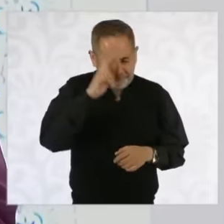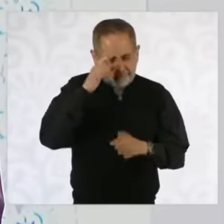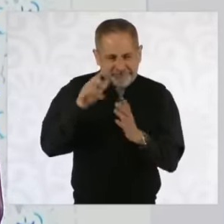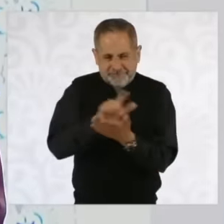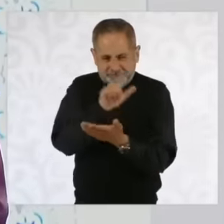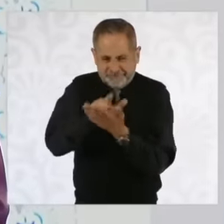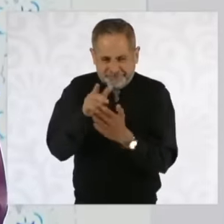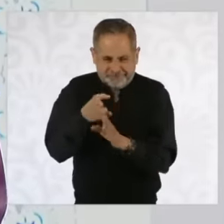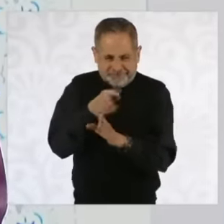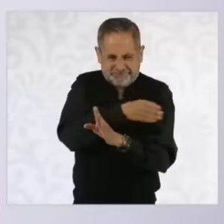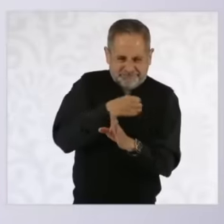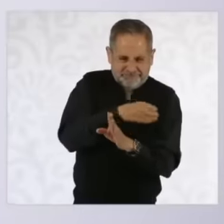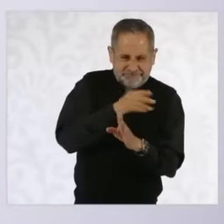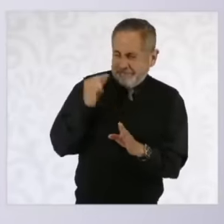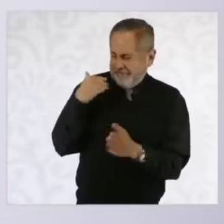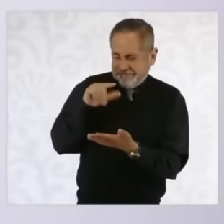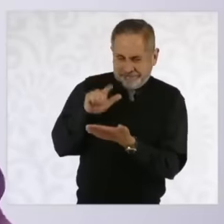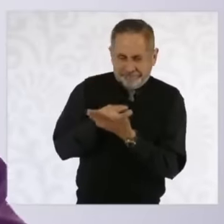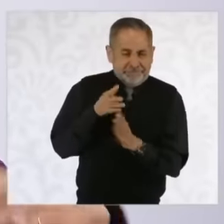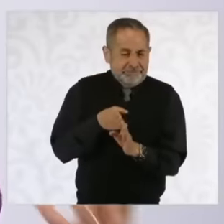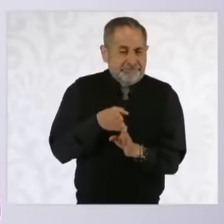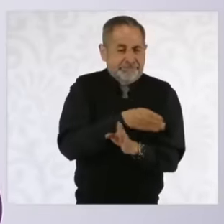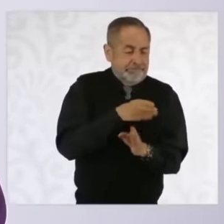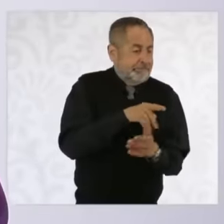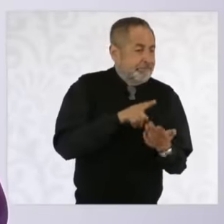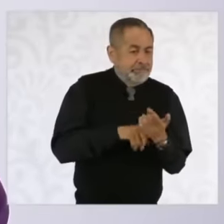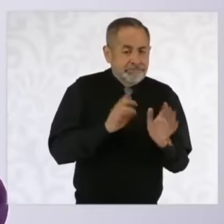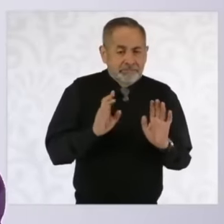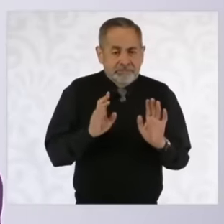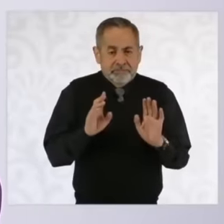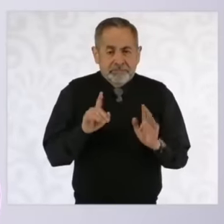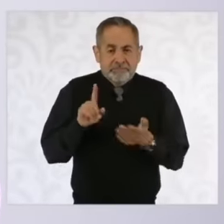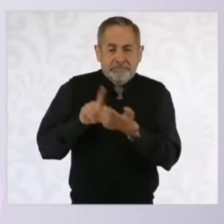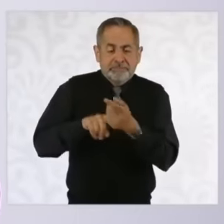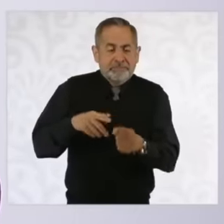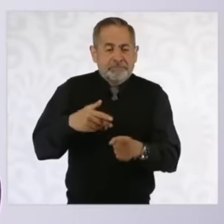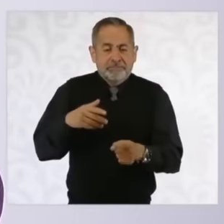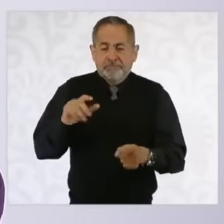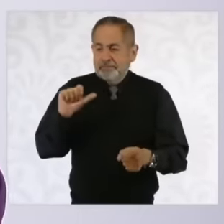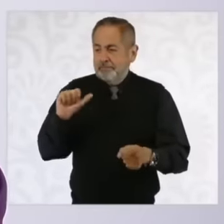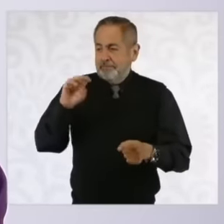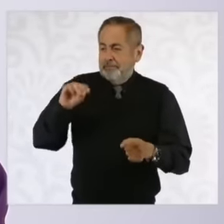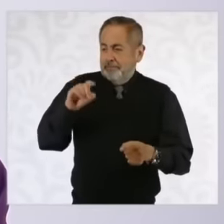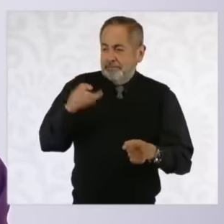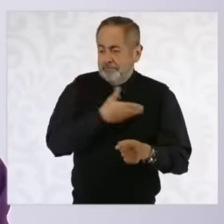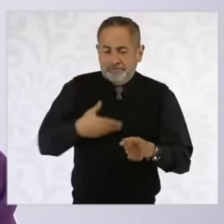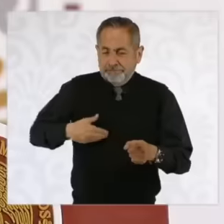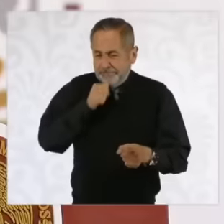constitutional reform that was just approved and before President López Obrador arrived, if you have